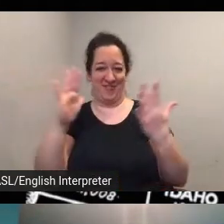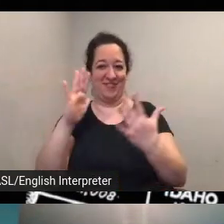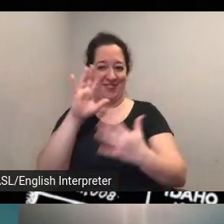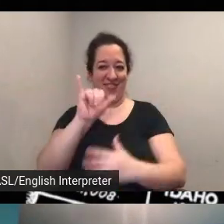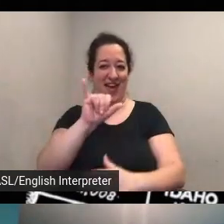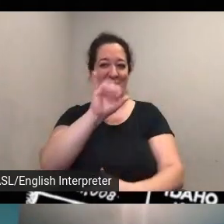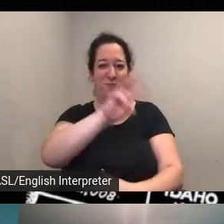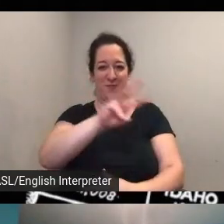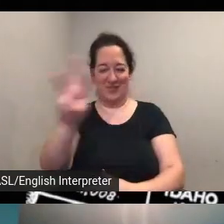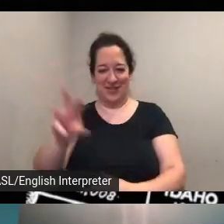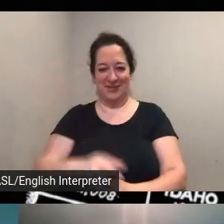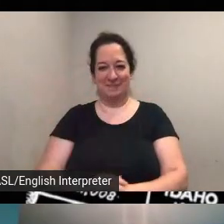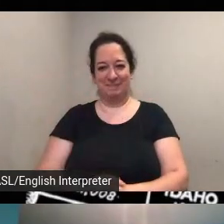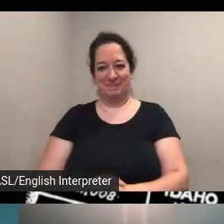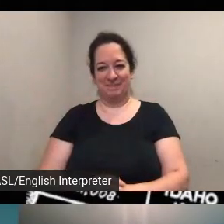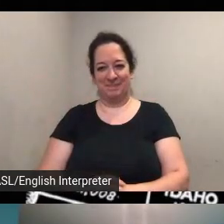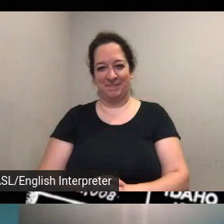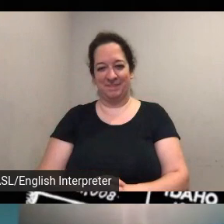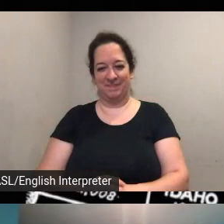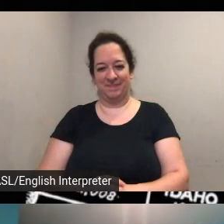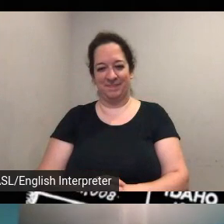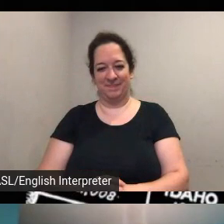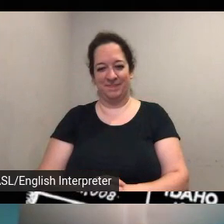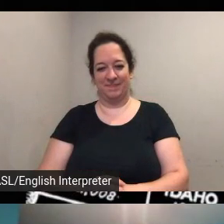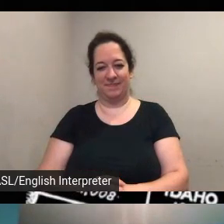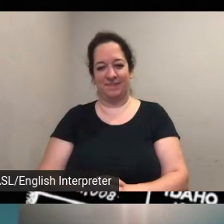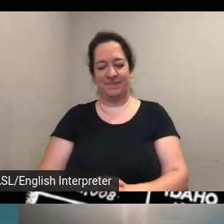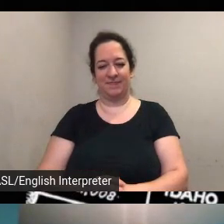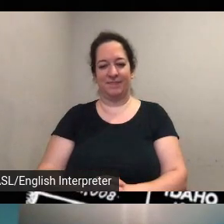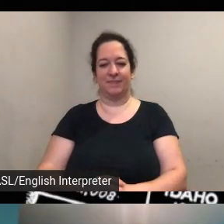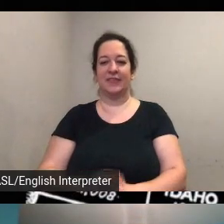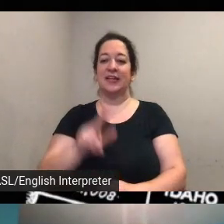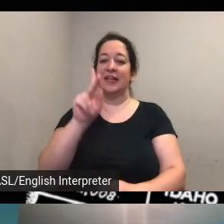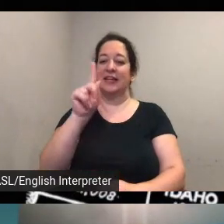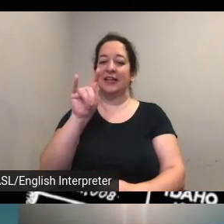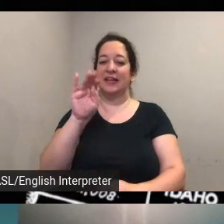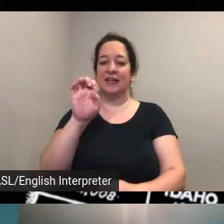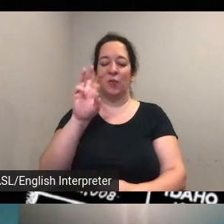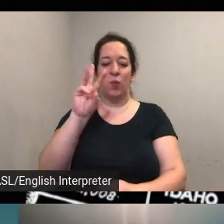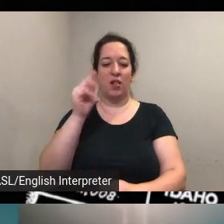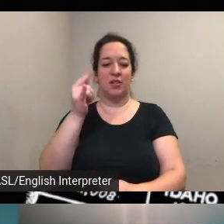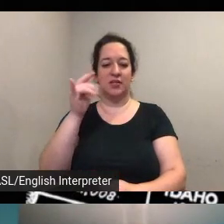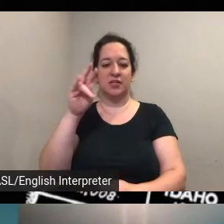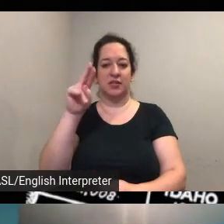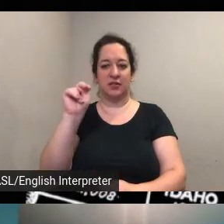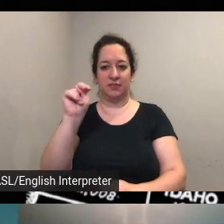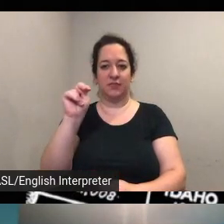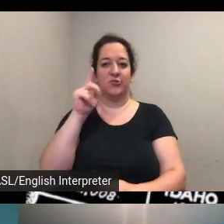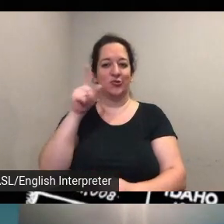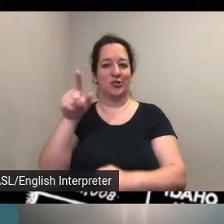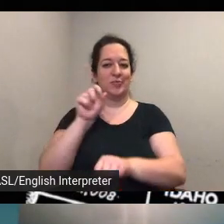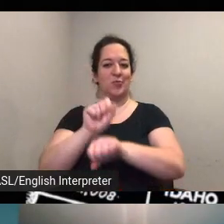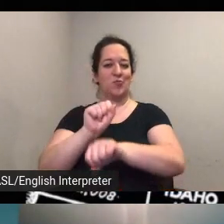fantastic and uh let's see kate wilkinson mentions that she's been working on contacts in puerto rico